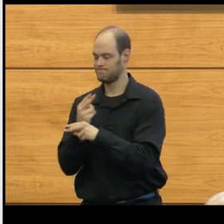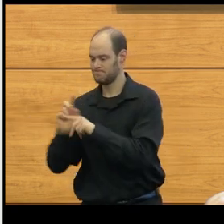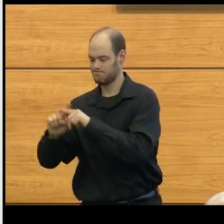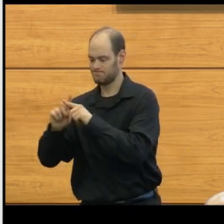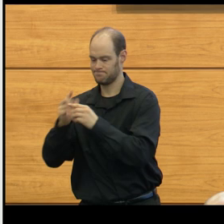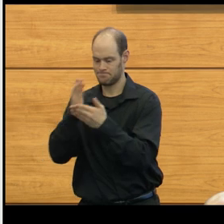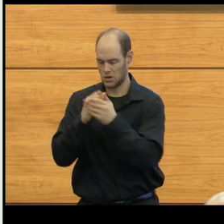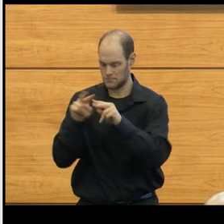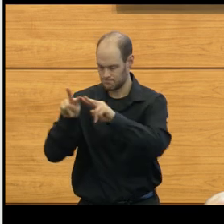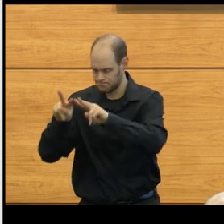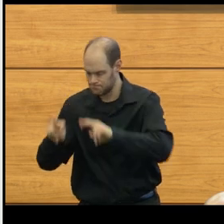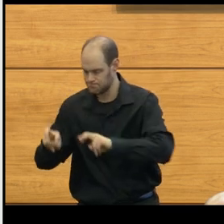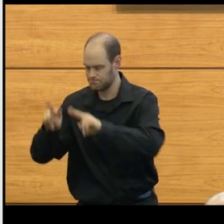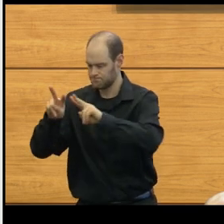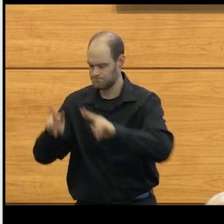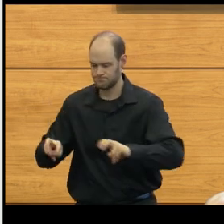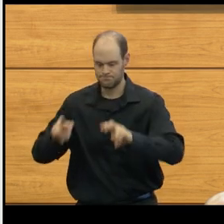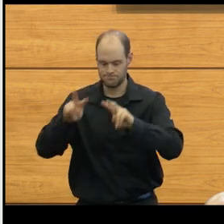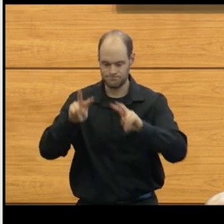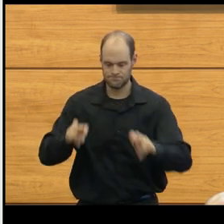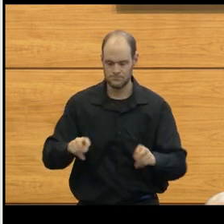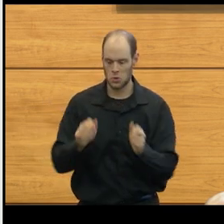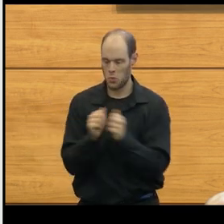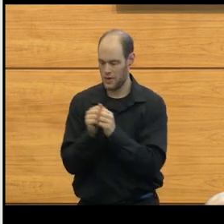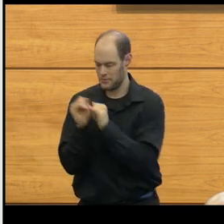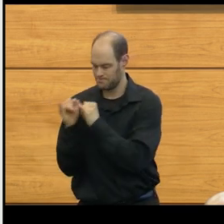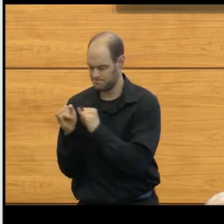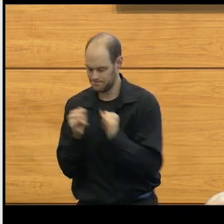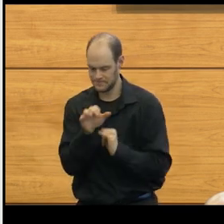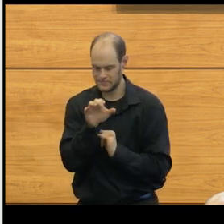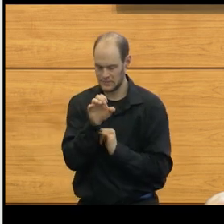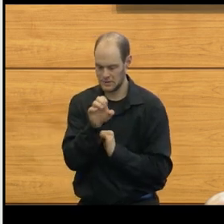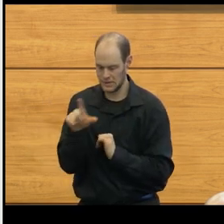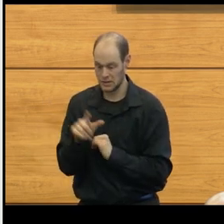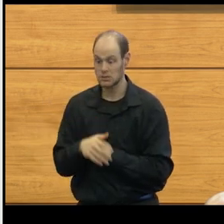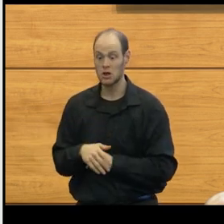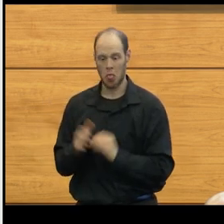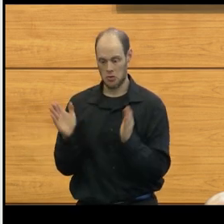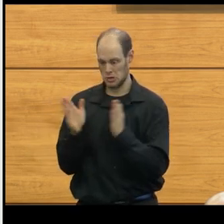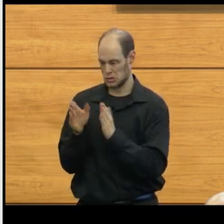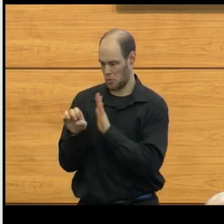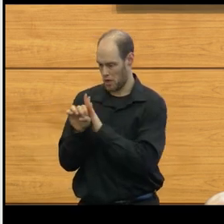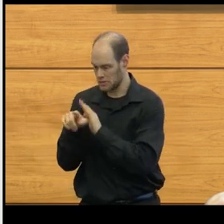of the tumor with respect to individual cells. We look at these small samples, we can actually see